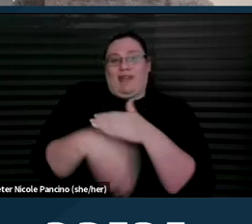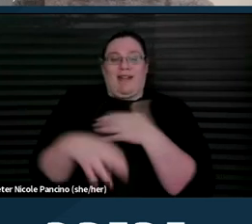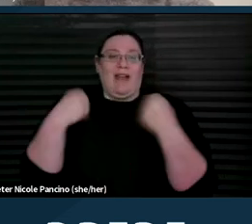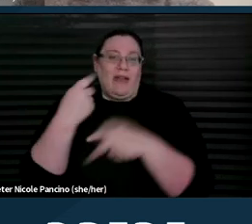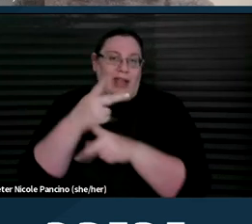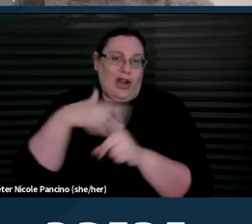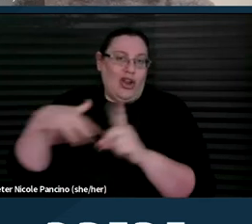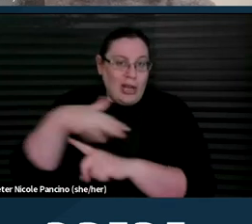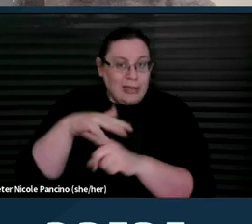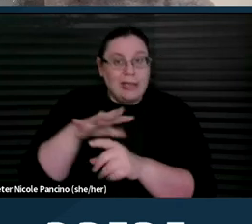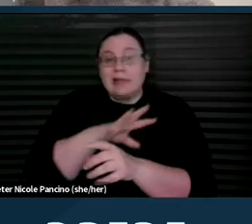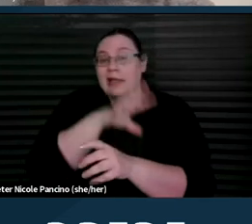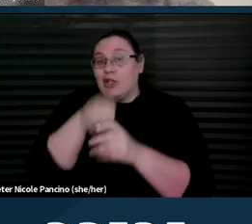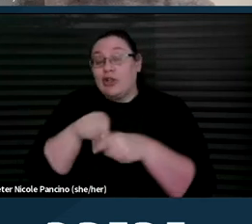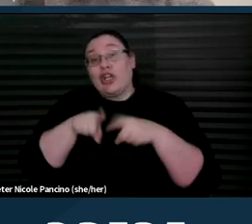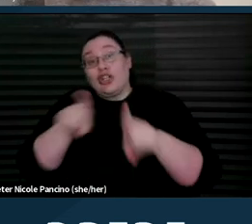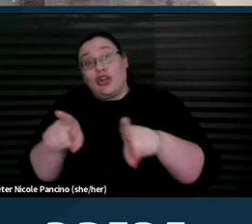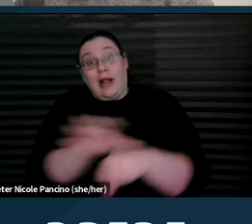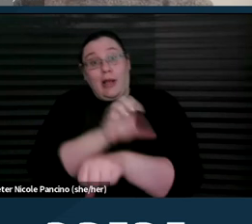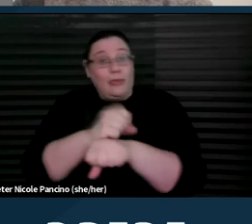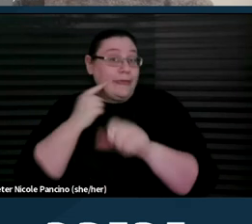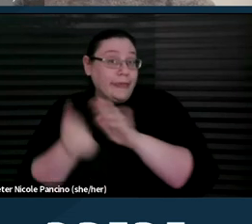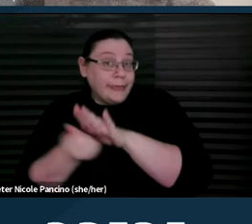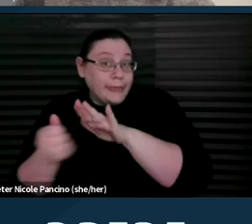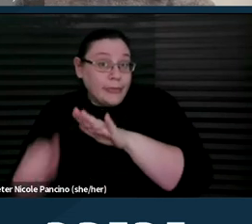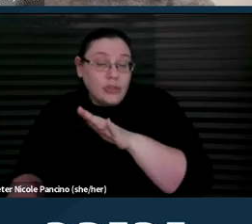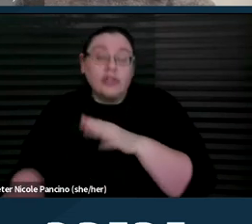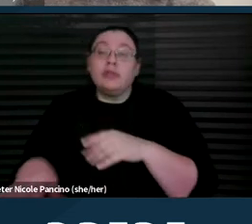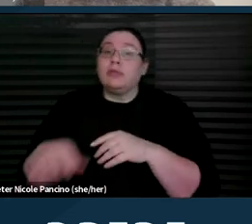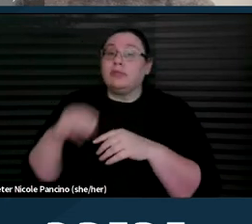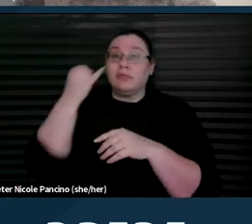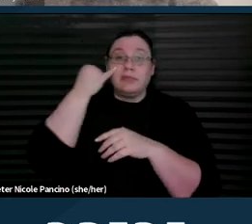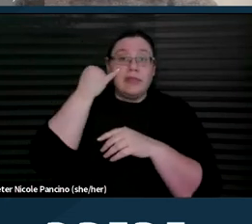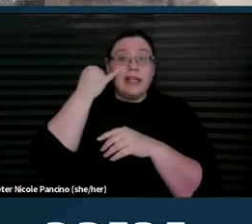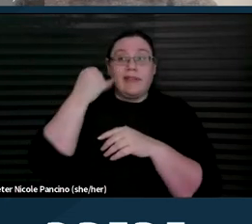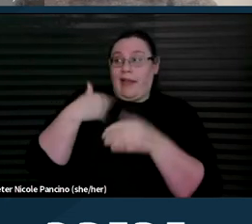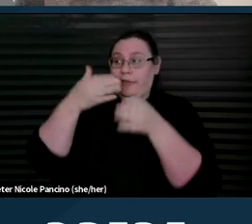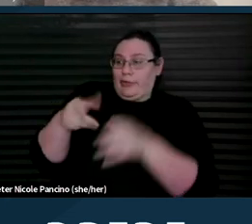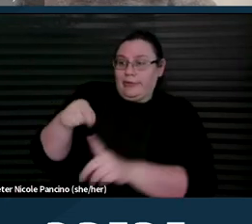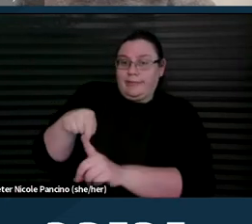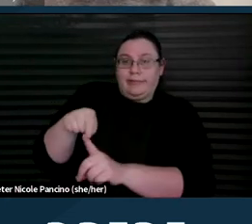including during abortion appointments. And if you have a constituent or a patient,